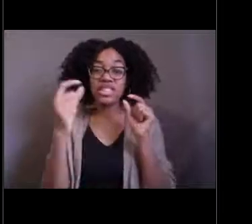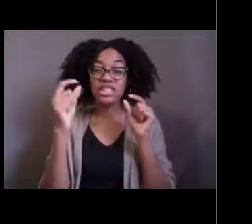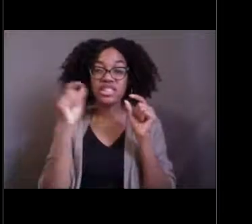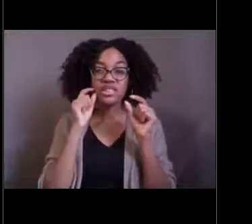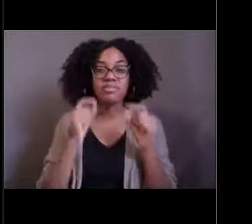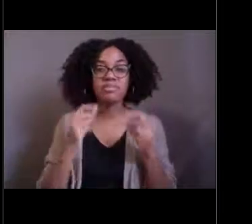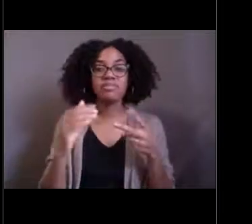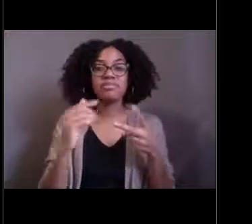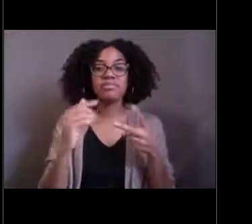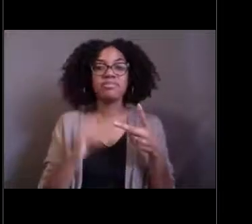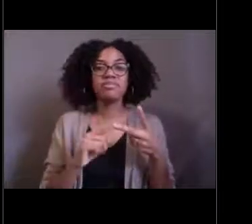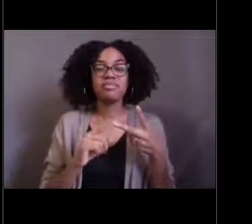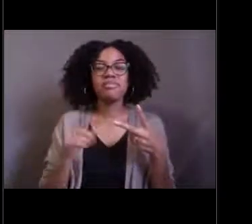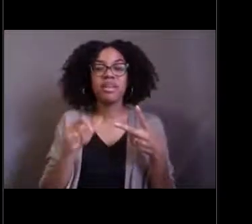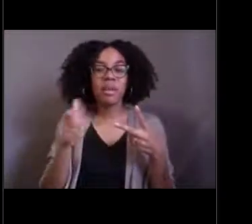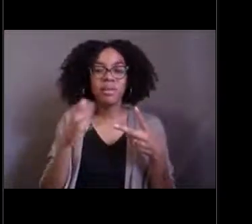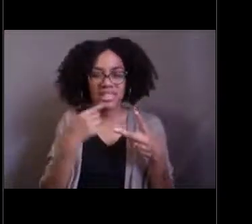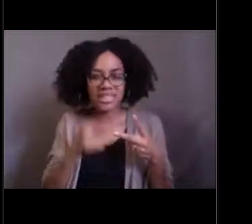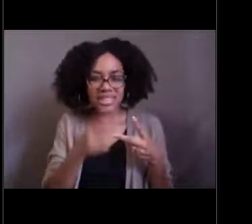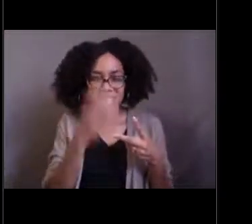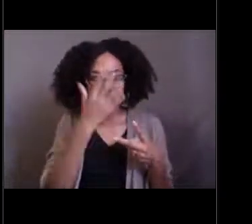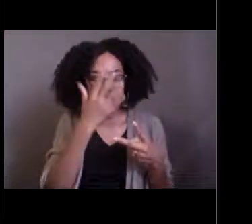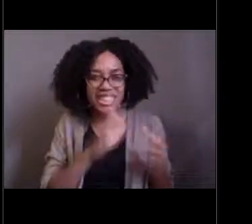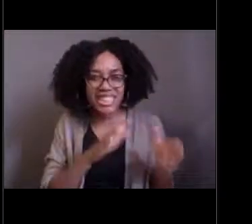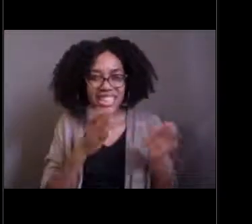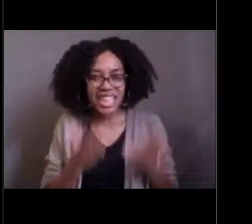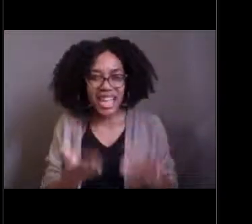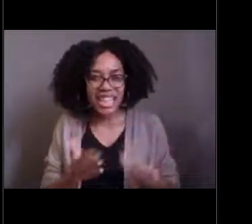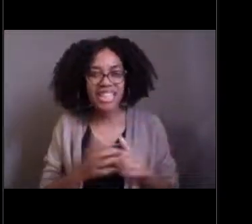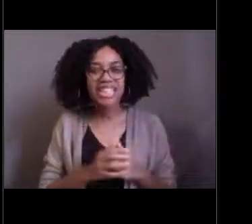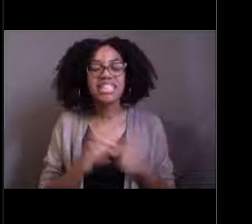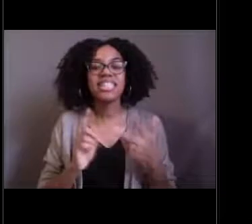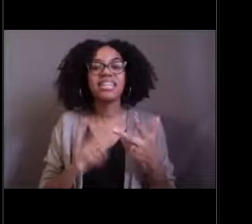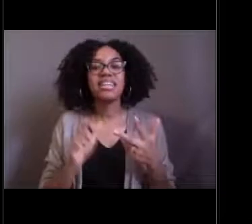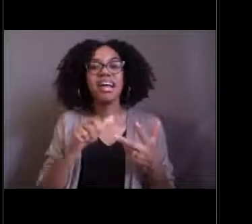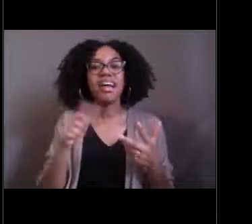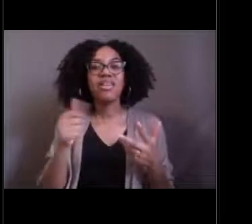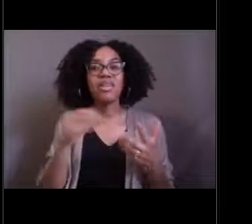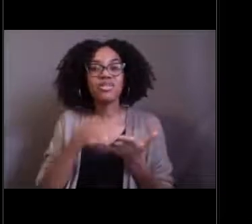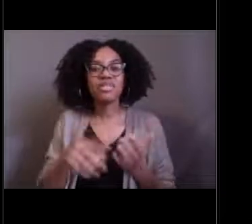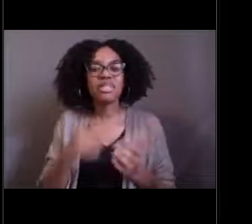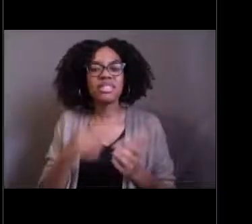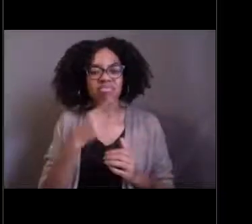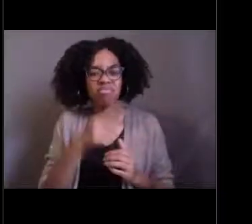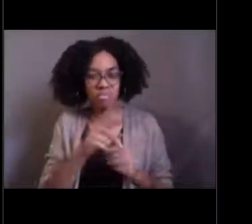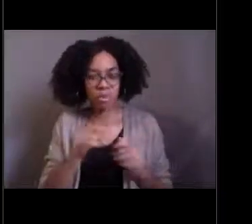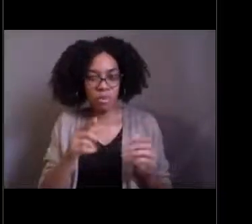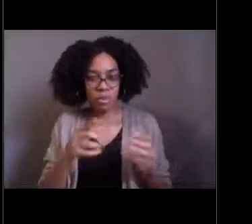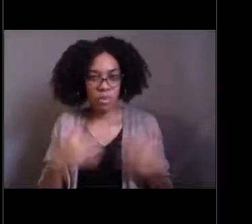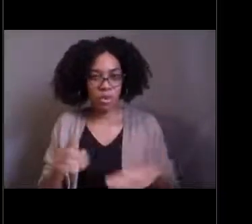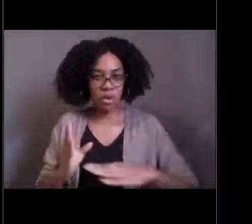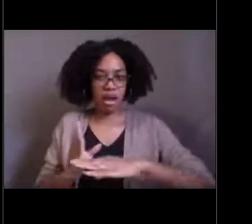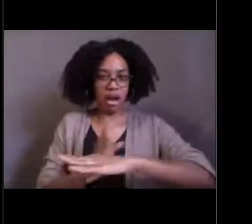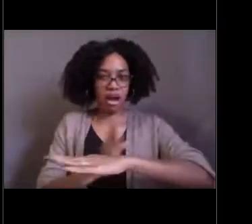Christie thinks it's really long. Paswell thinks that,